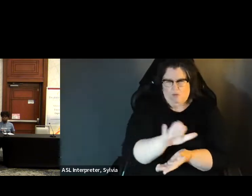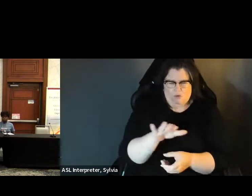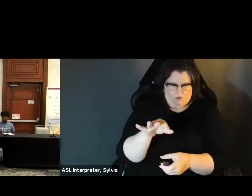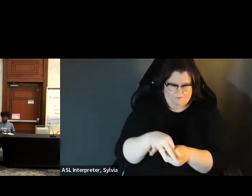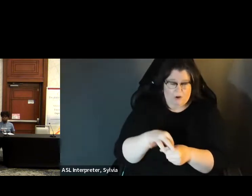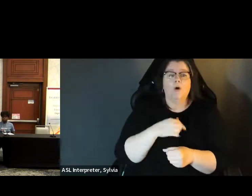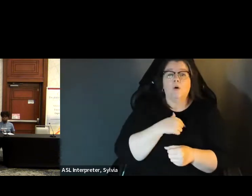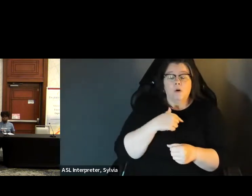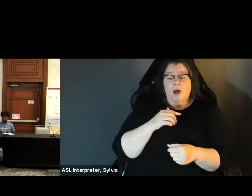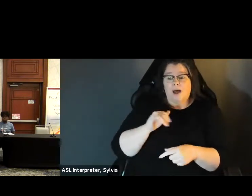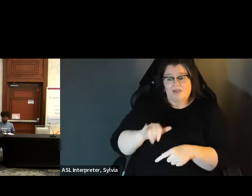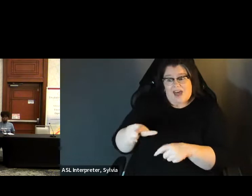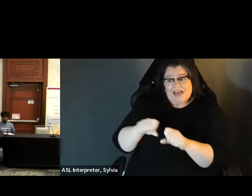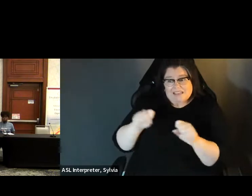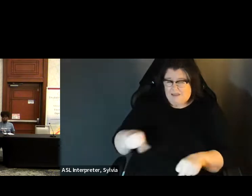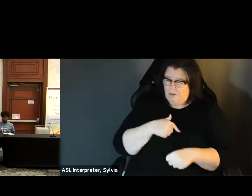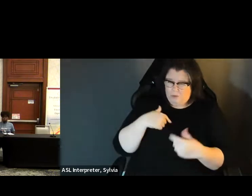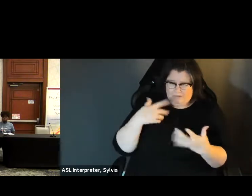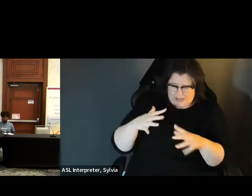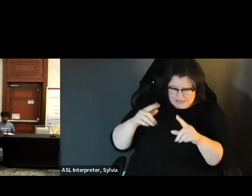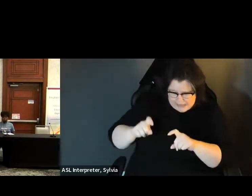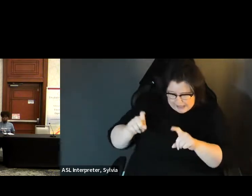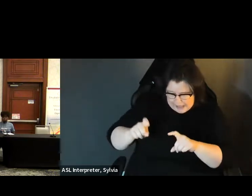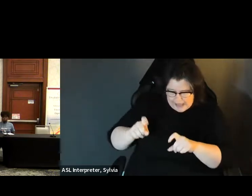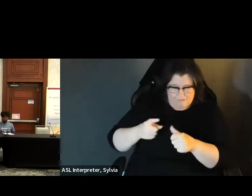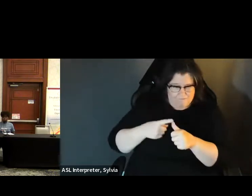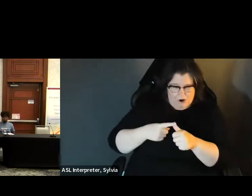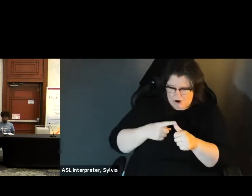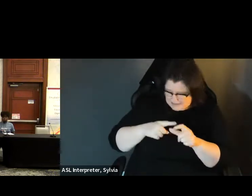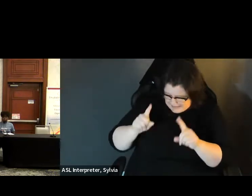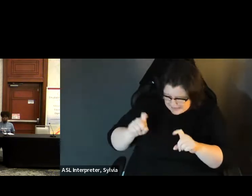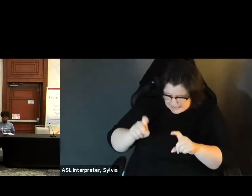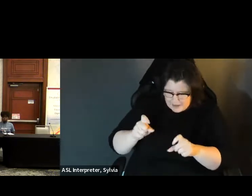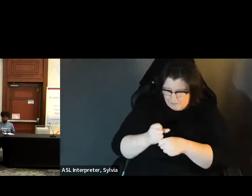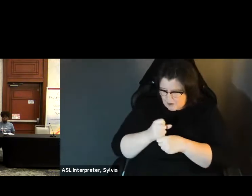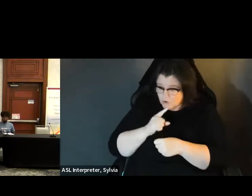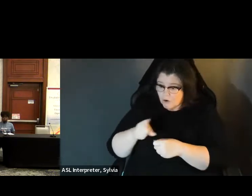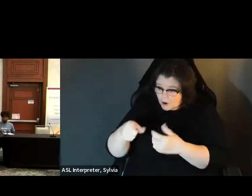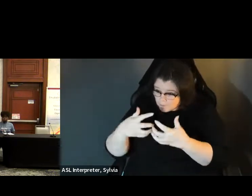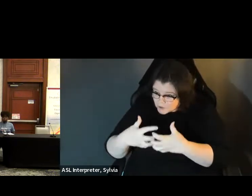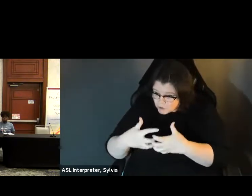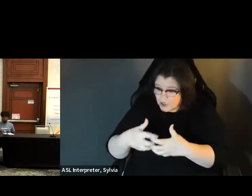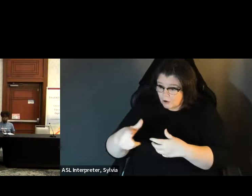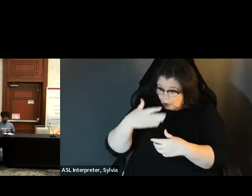process occur entirely in a public setting. We test our equipment in advance, fen in a public setting to ensure